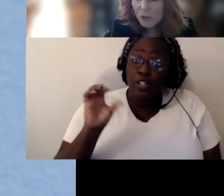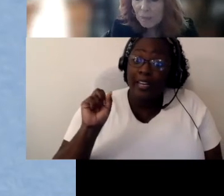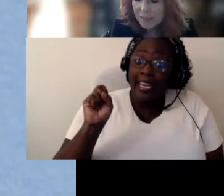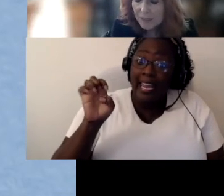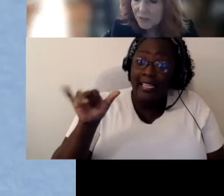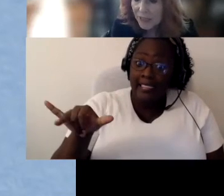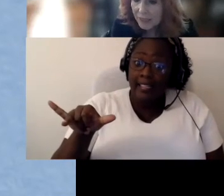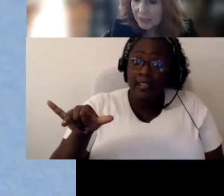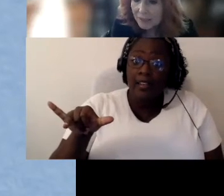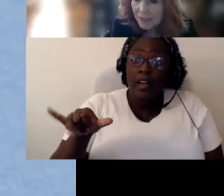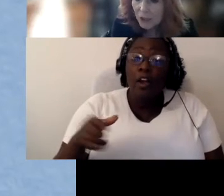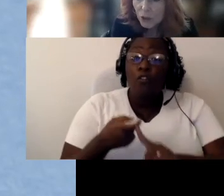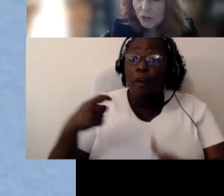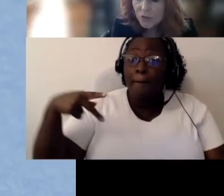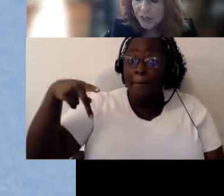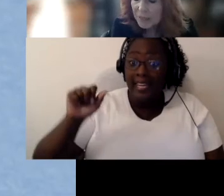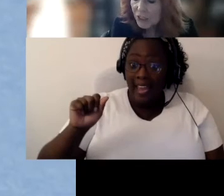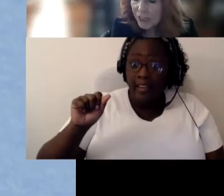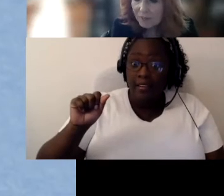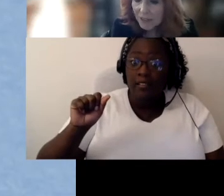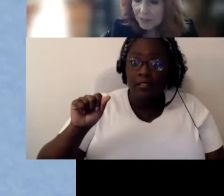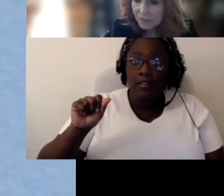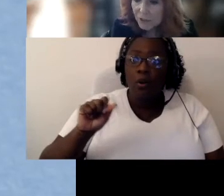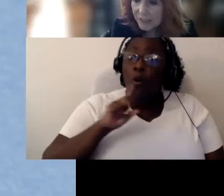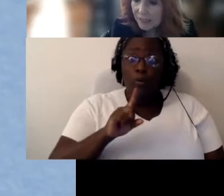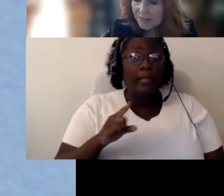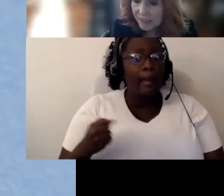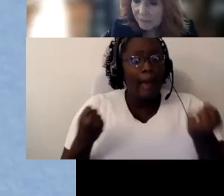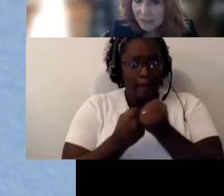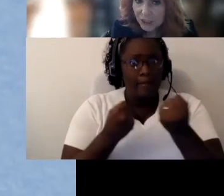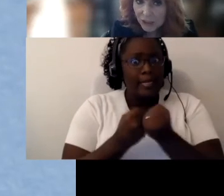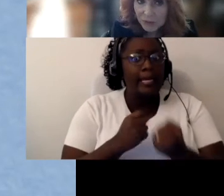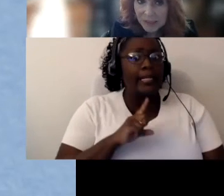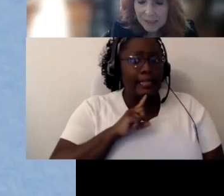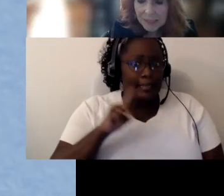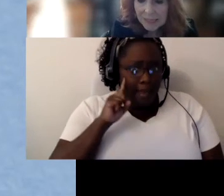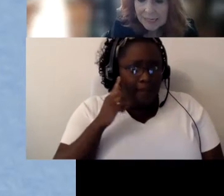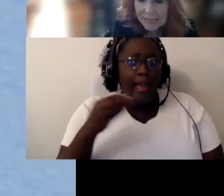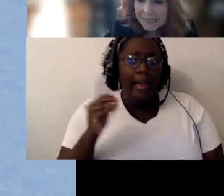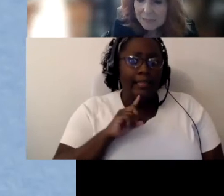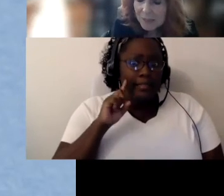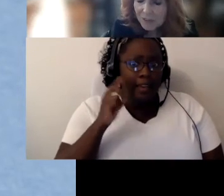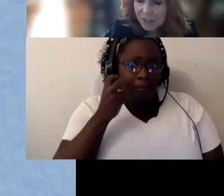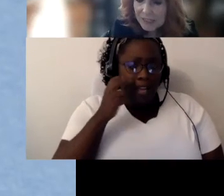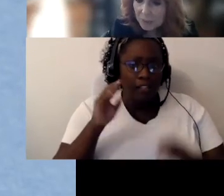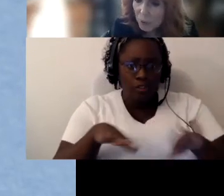from Pennsylvania. He's very much an advocate for deaf and deafblind children. He has been very supportive.